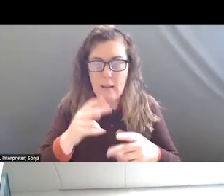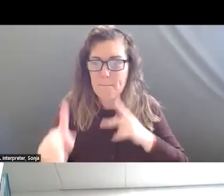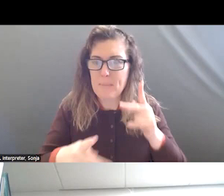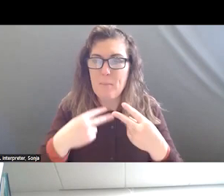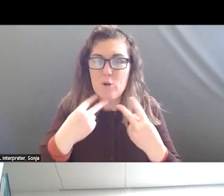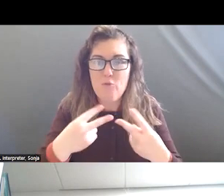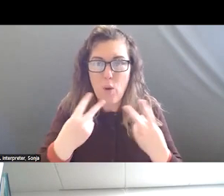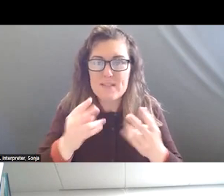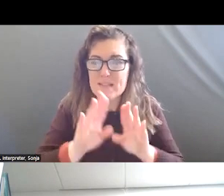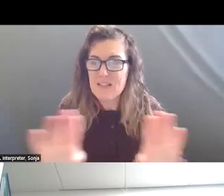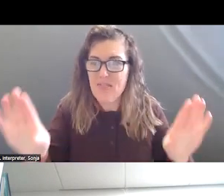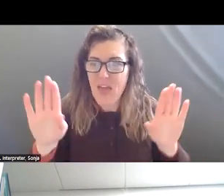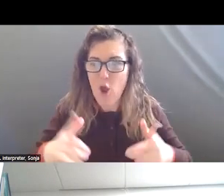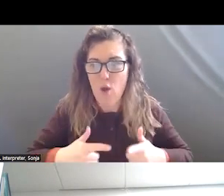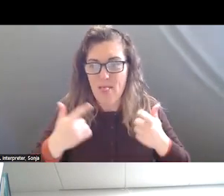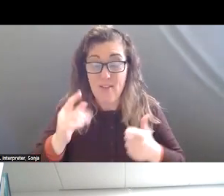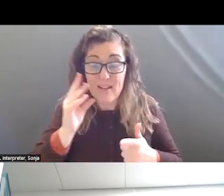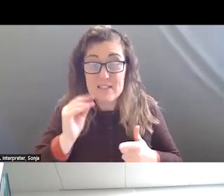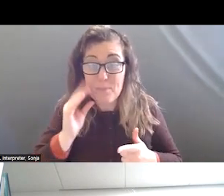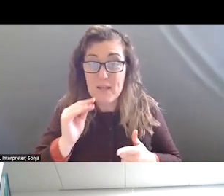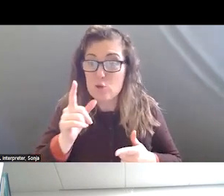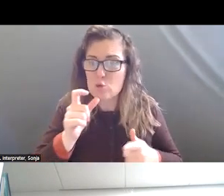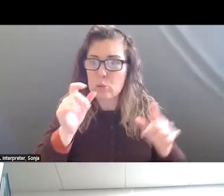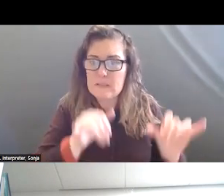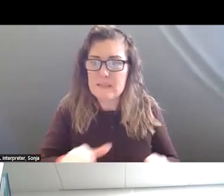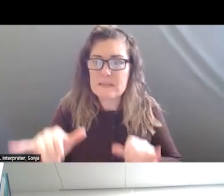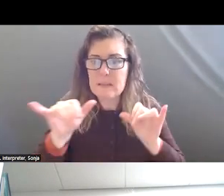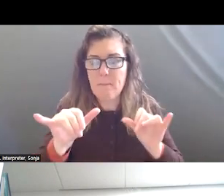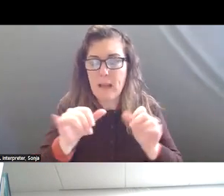EXPERIENCE MORE SYSTEMATICALLY WITH CRISIS AND PREVENTION SERVICES